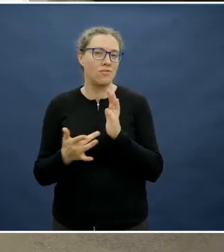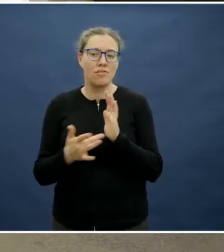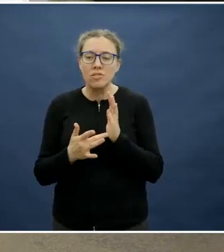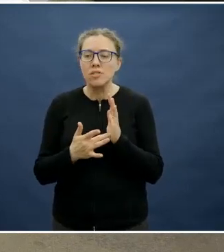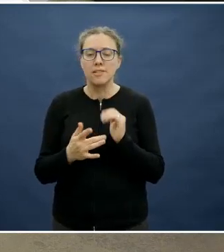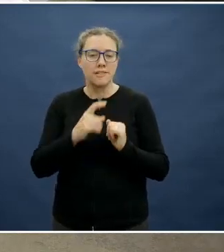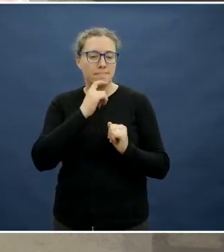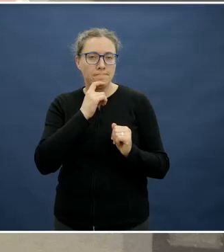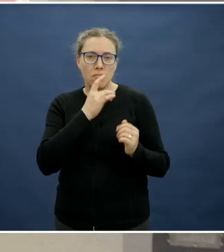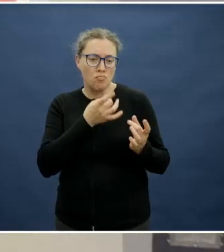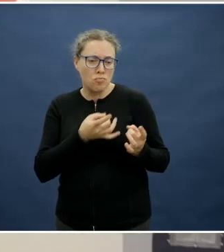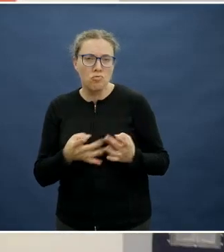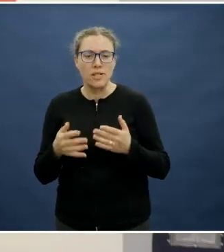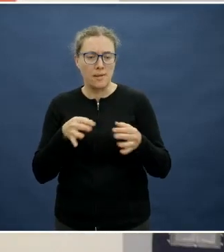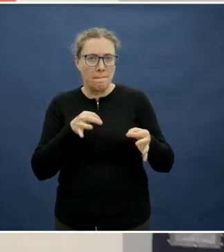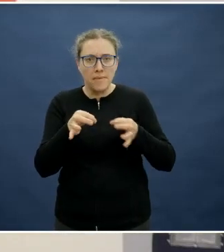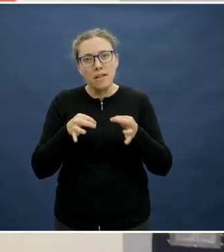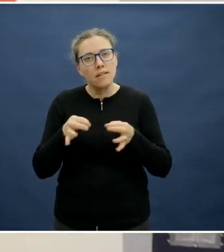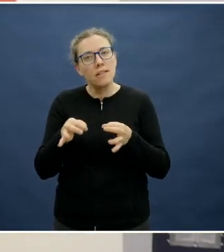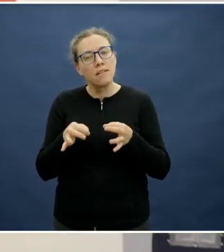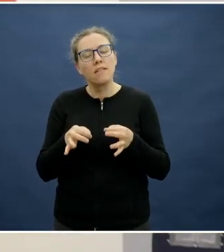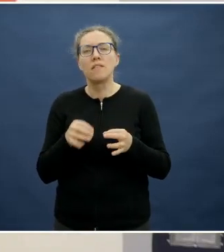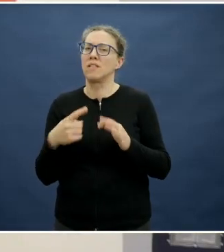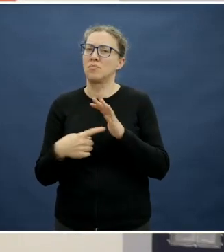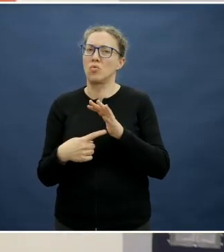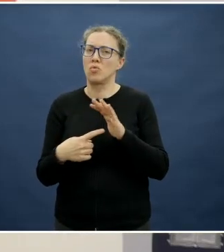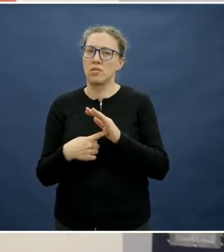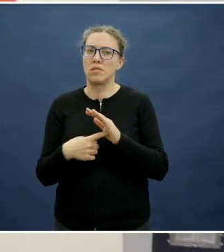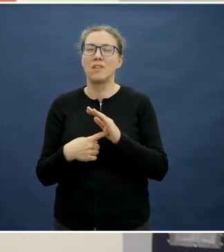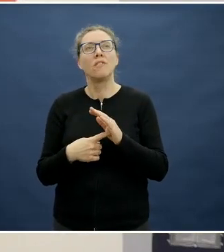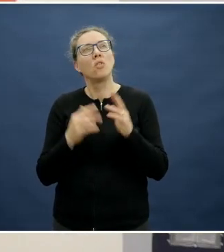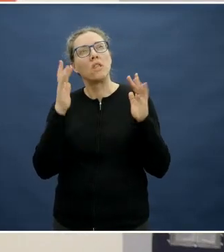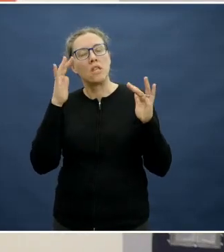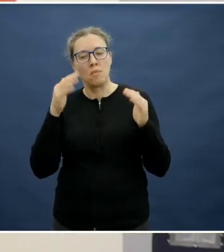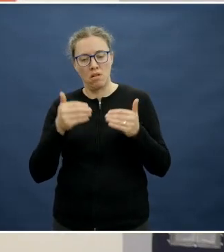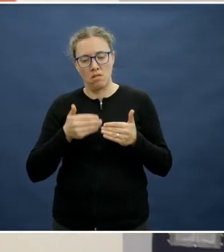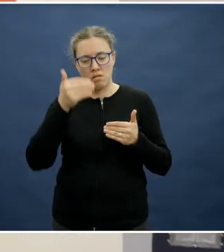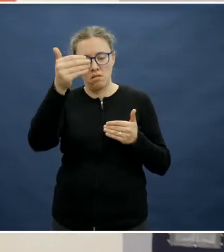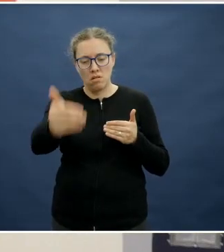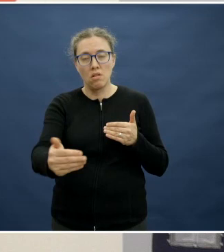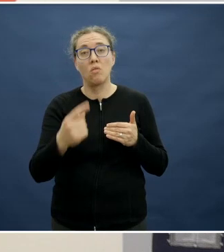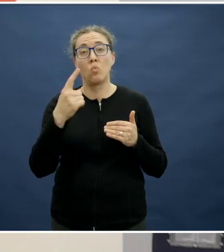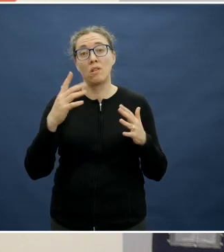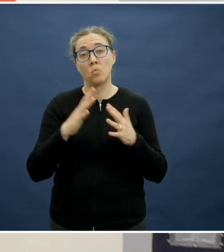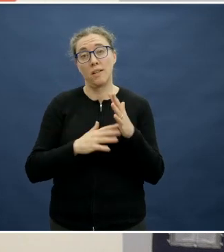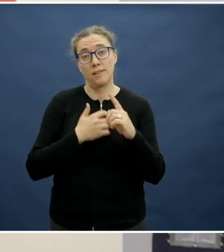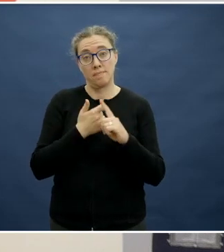because I guess if you think about over the course of the week, you can also play to things